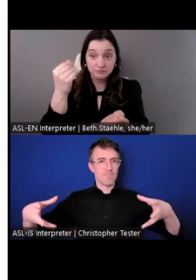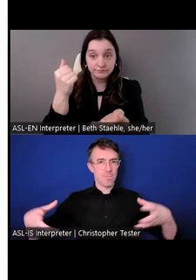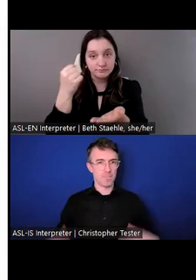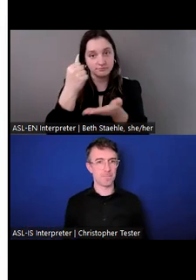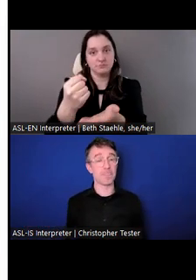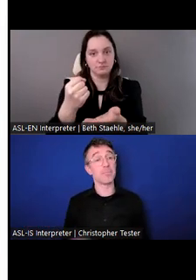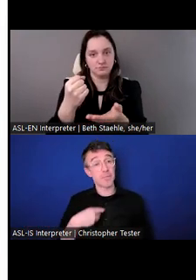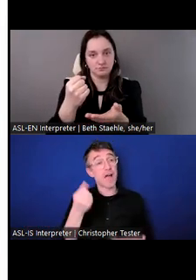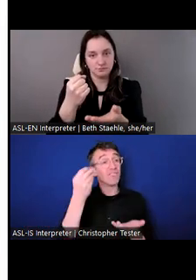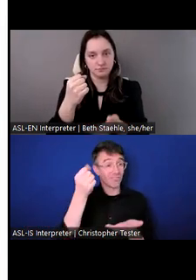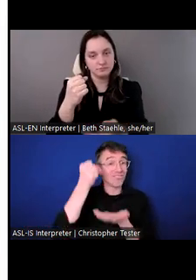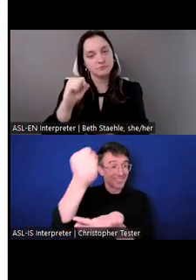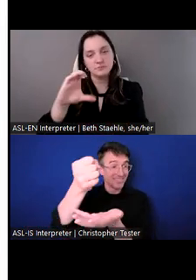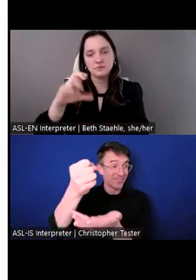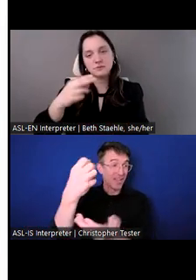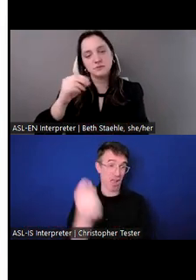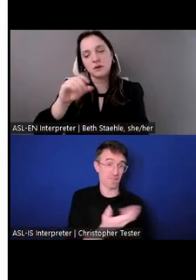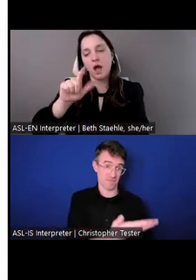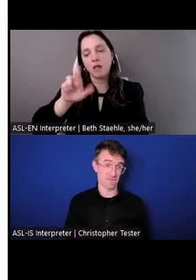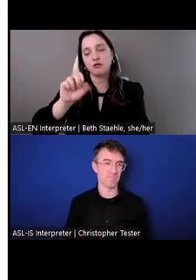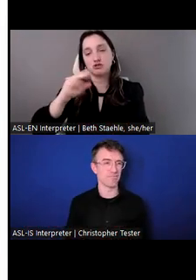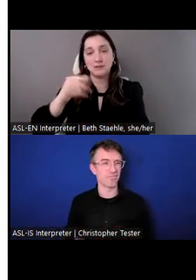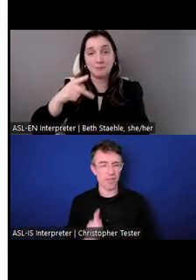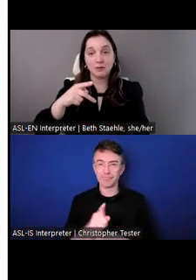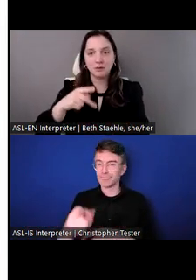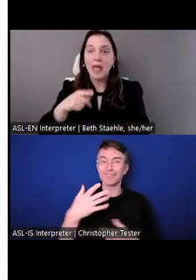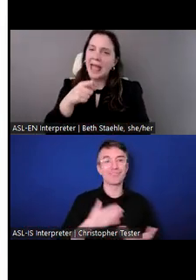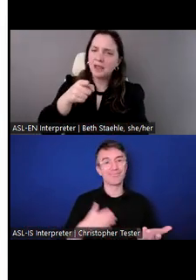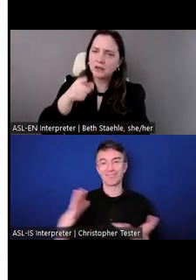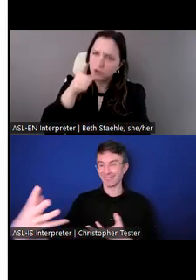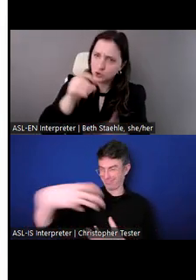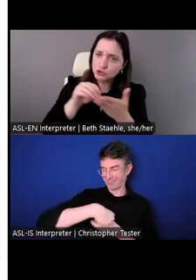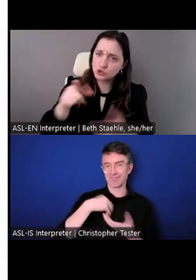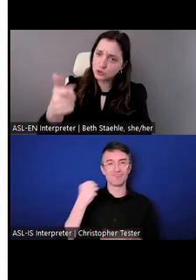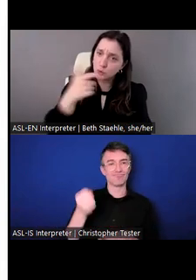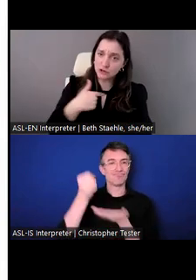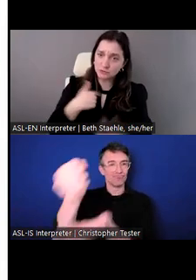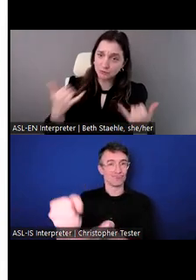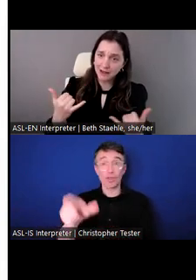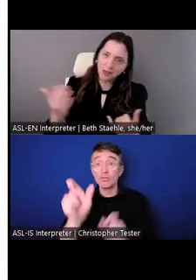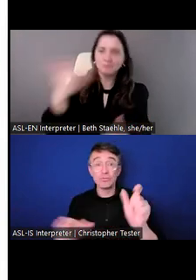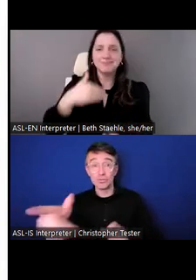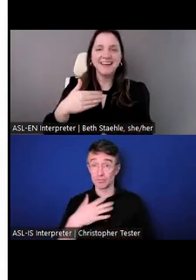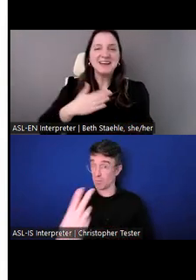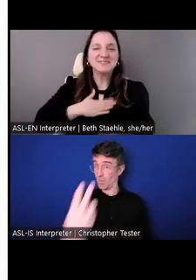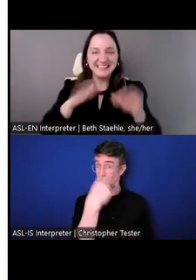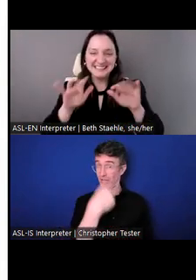If you're a student, if you want some of that funding, please check out our scholarships page.